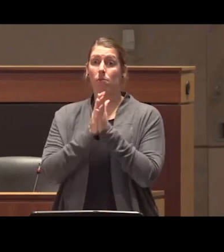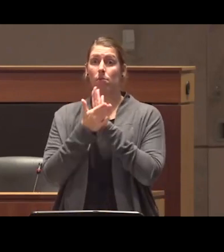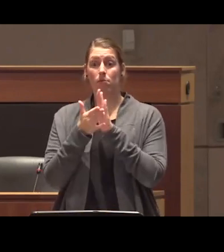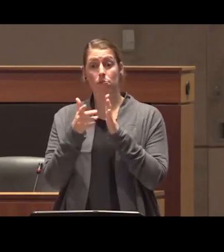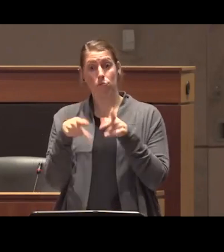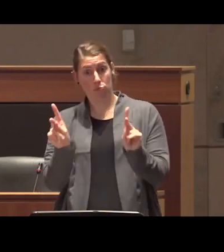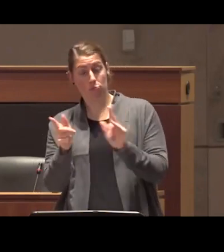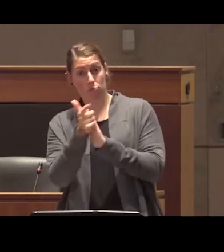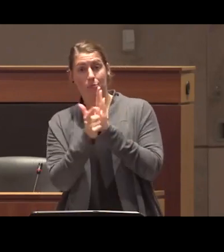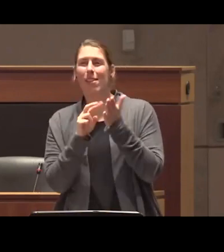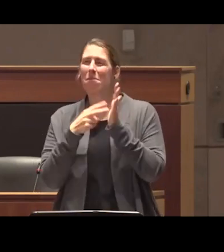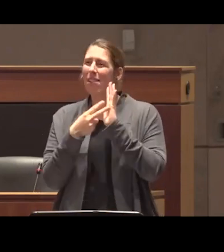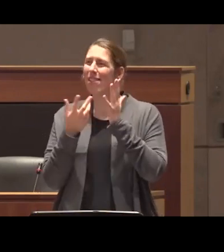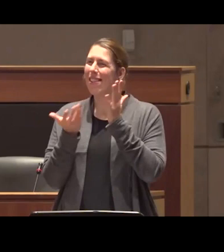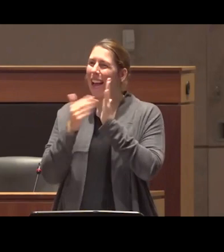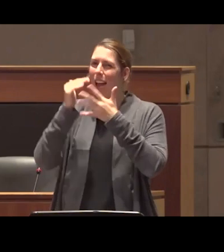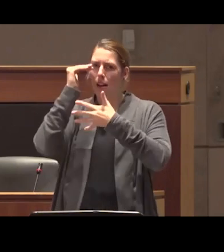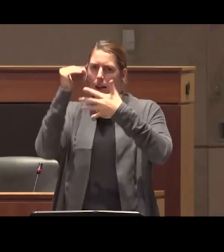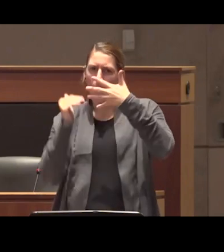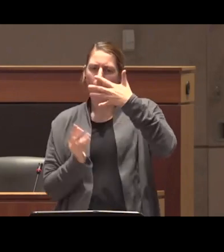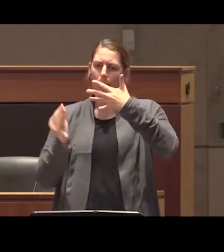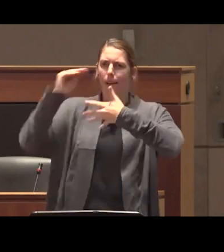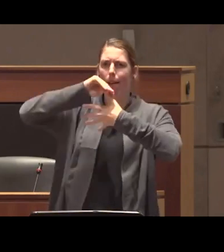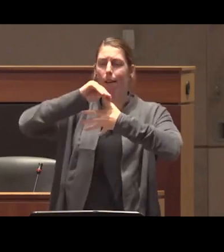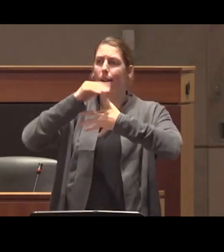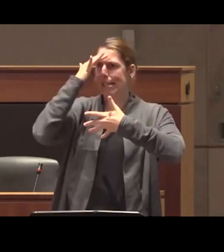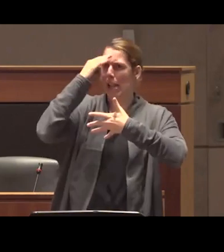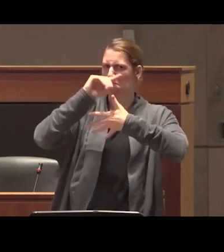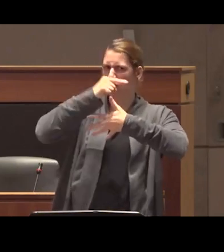drug hierarchies and separate psychedelic use from other drug use that is all imbued